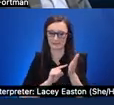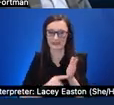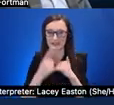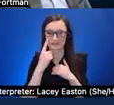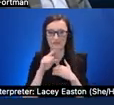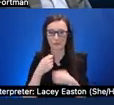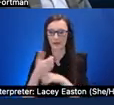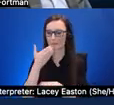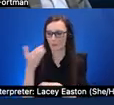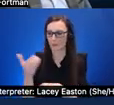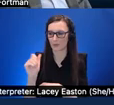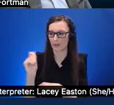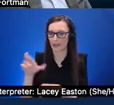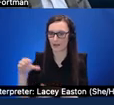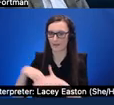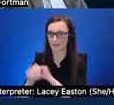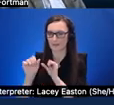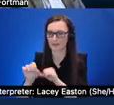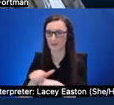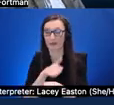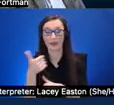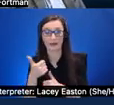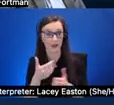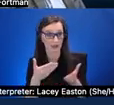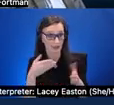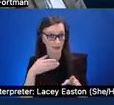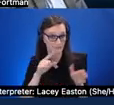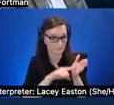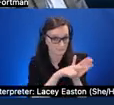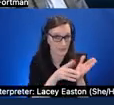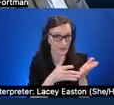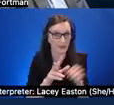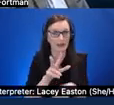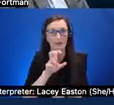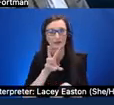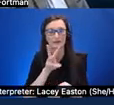another direction we have been investigating is uh to make 360 videos accessible and in fact